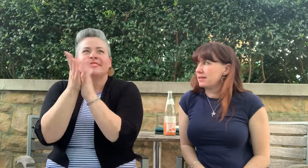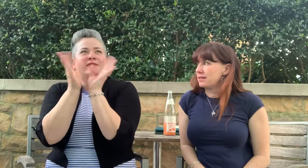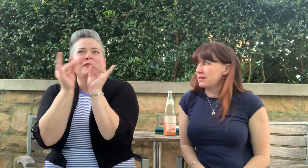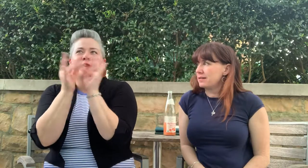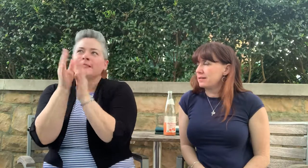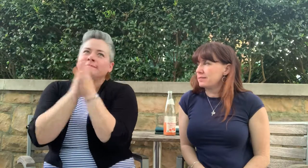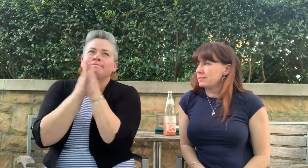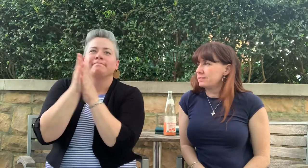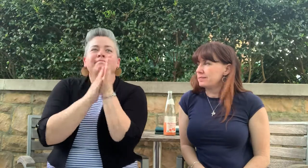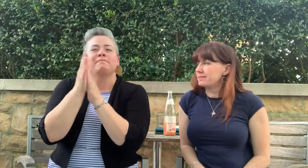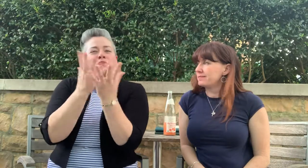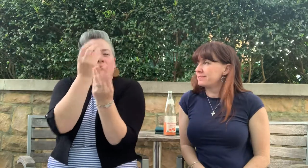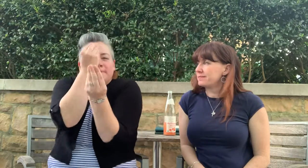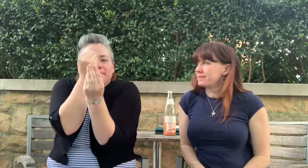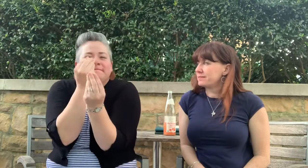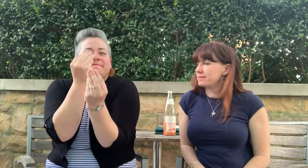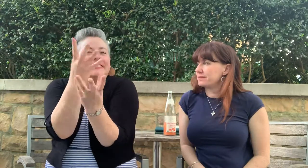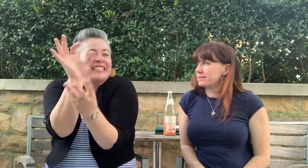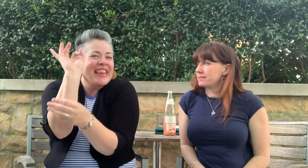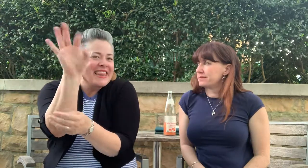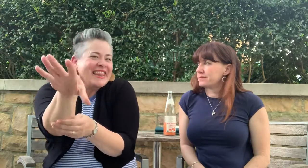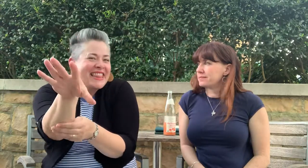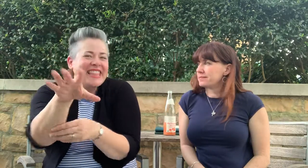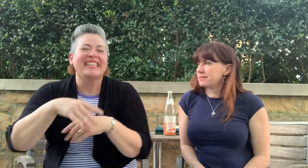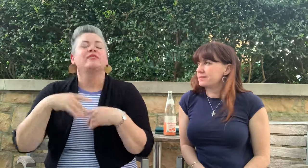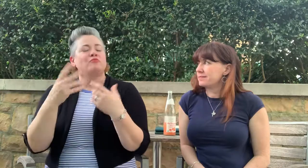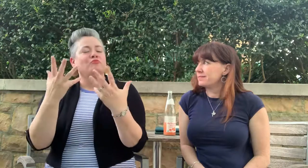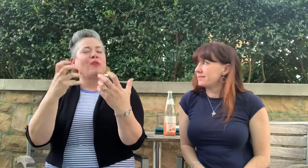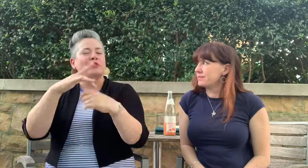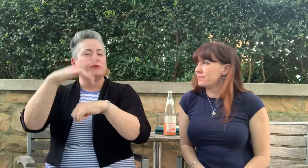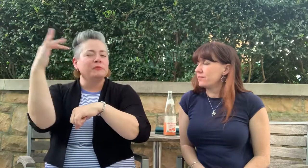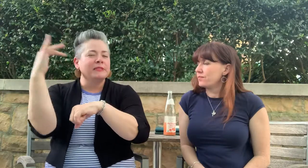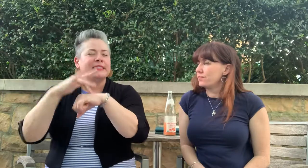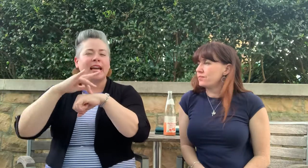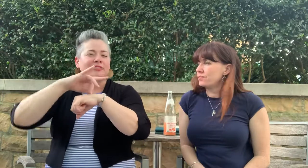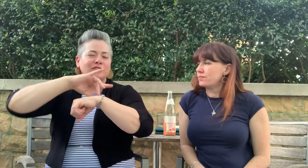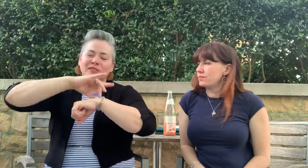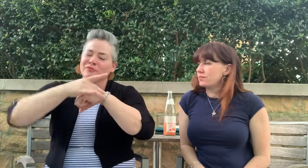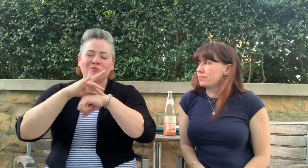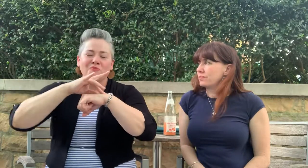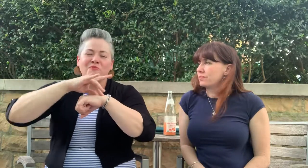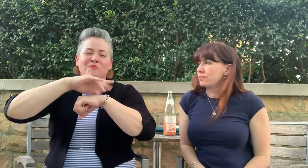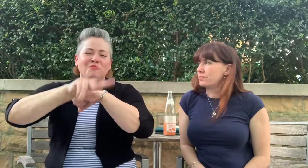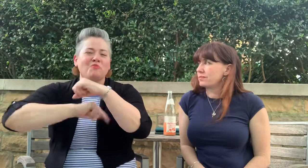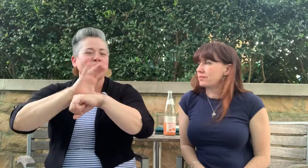Just our little nugget to you. Travel the World!